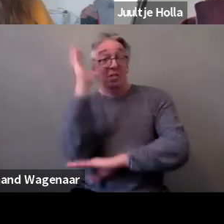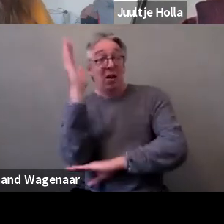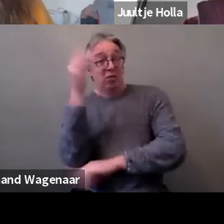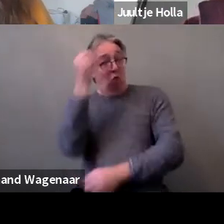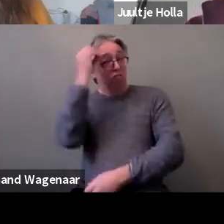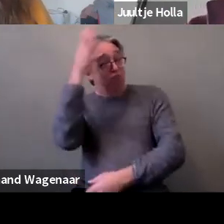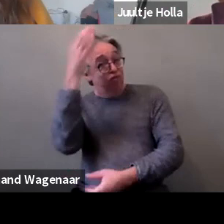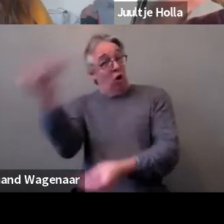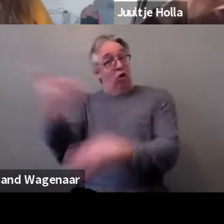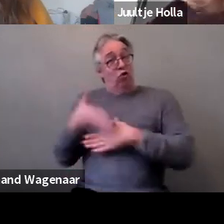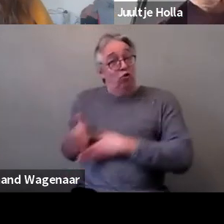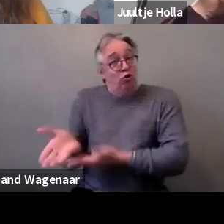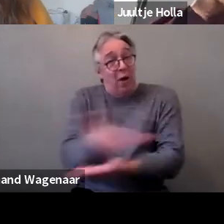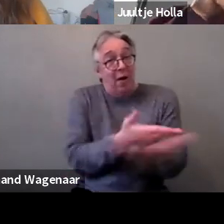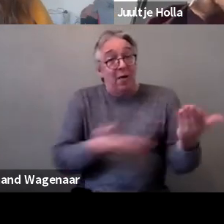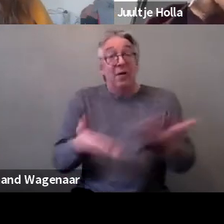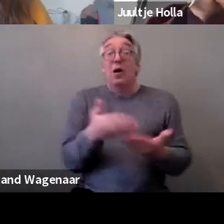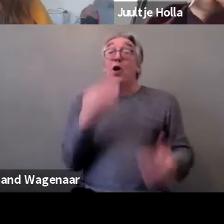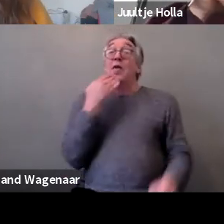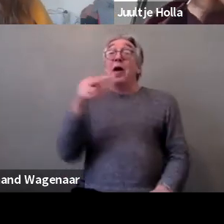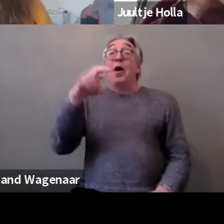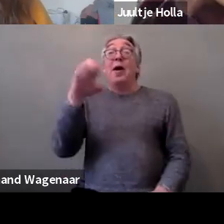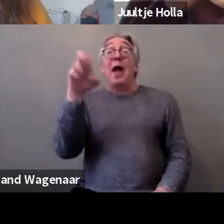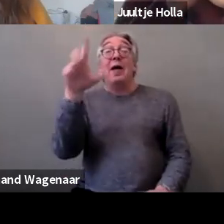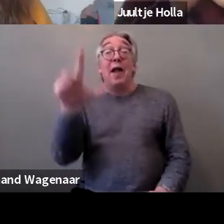Also, thank you to Raquel and Aoife for your support,